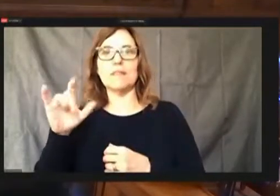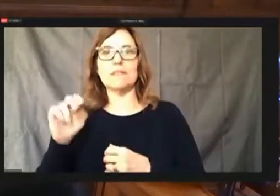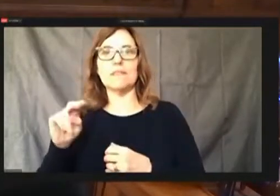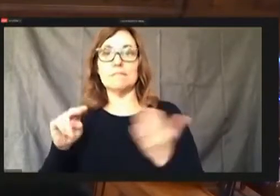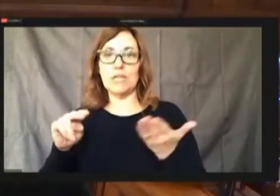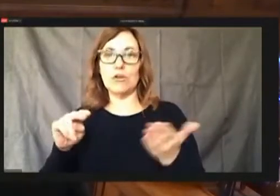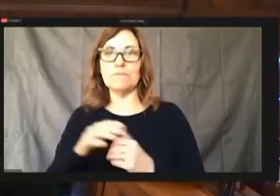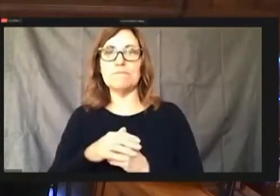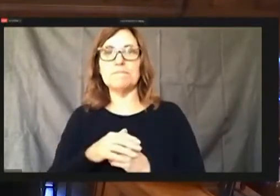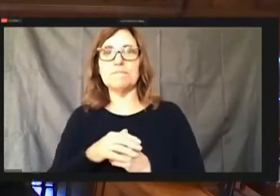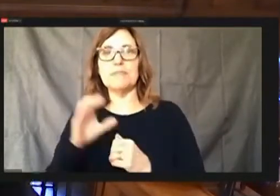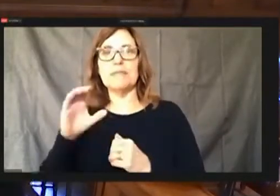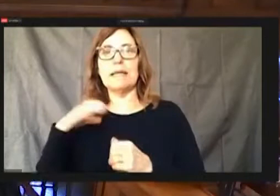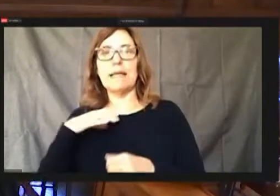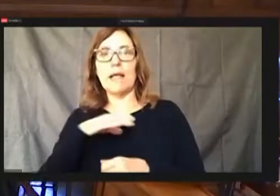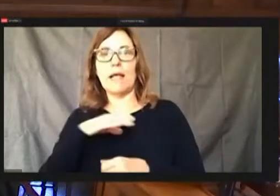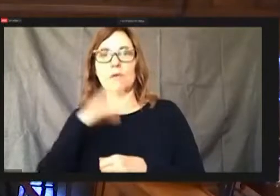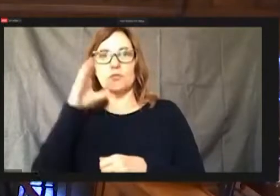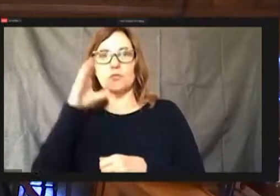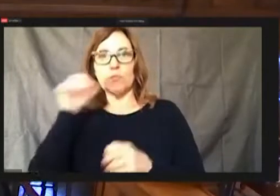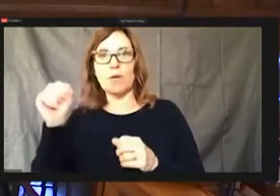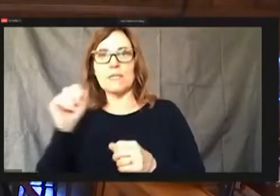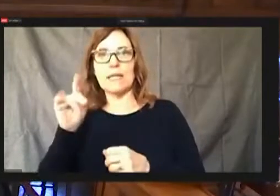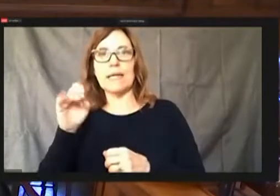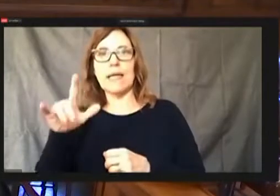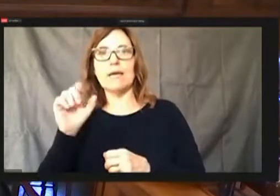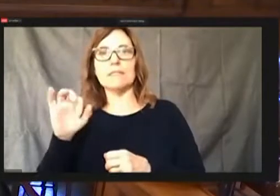Council President kills me. Here.